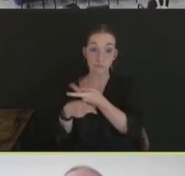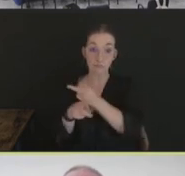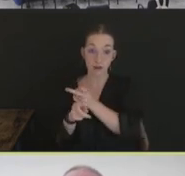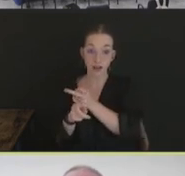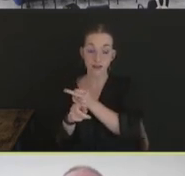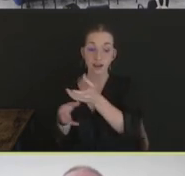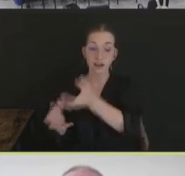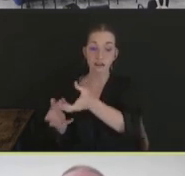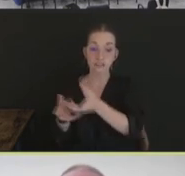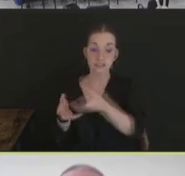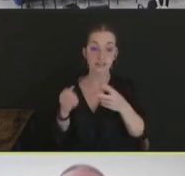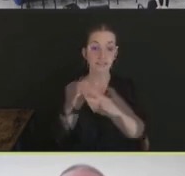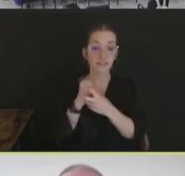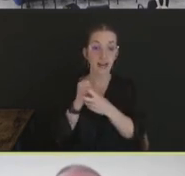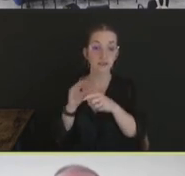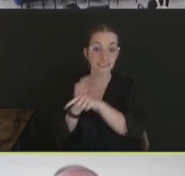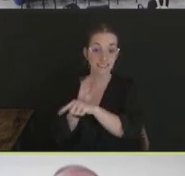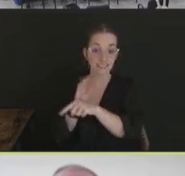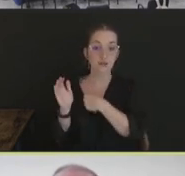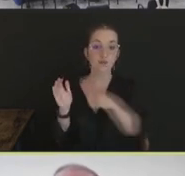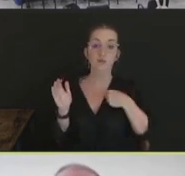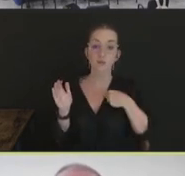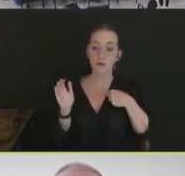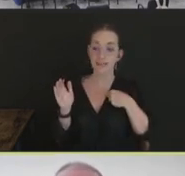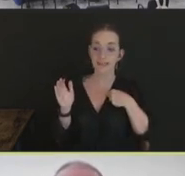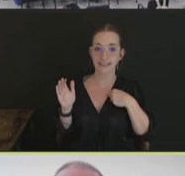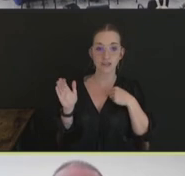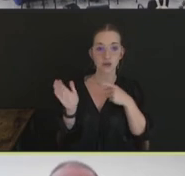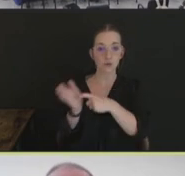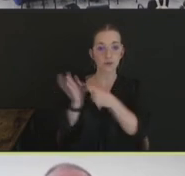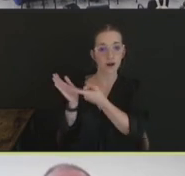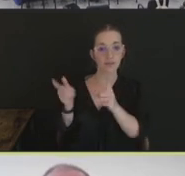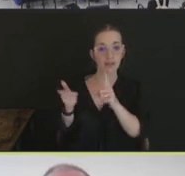perform an inactivation study to demonstrate that the killed product is fully inactivated,